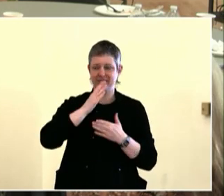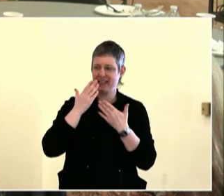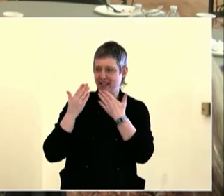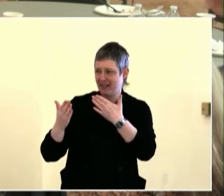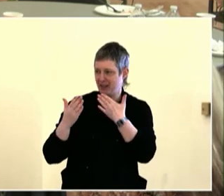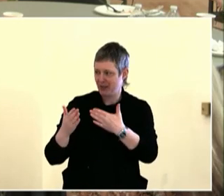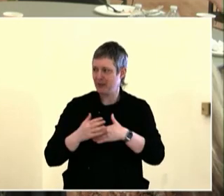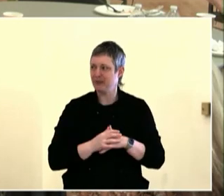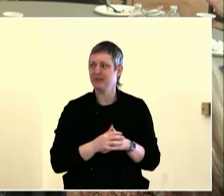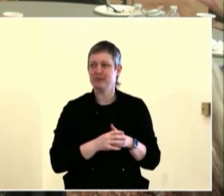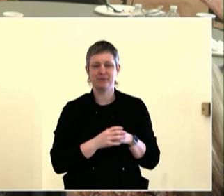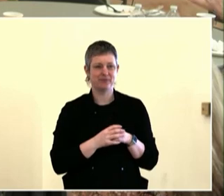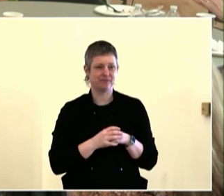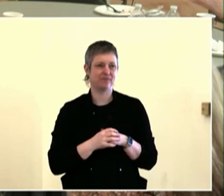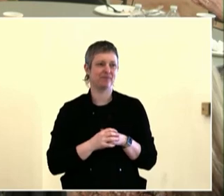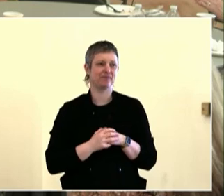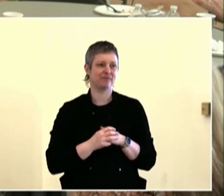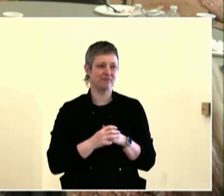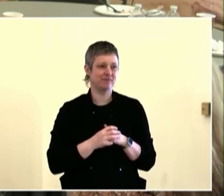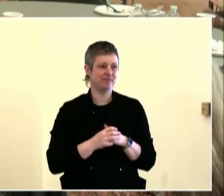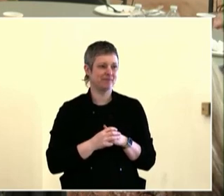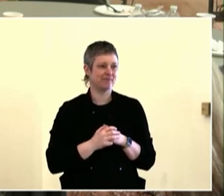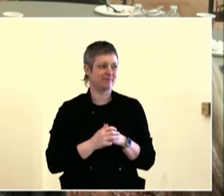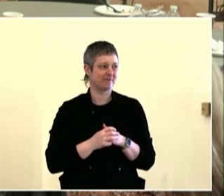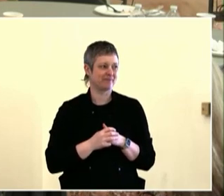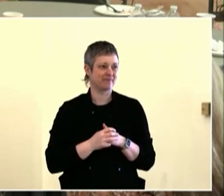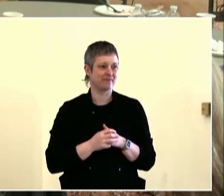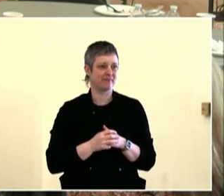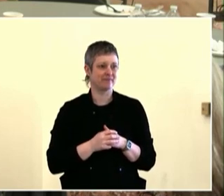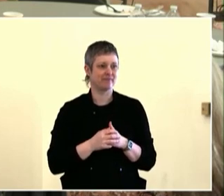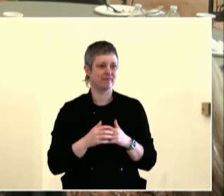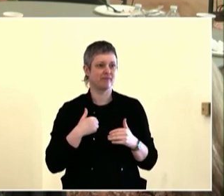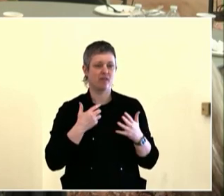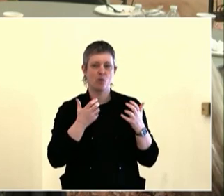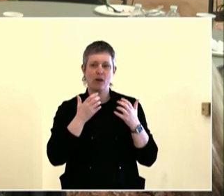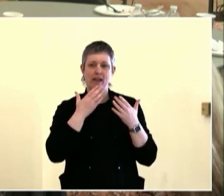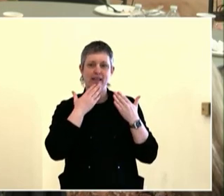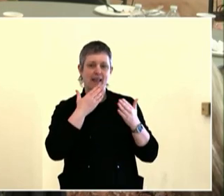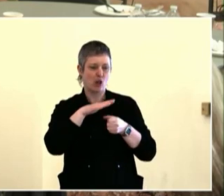Development Program, the values are totally different. That's actually most of the reason I did not take that.